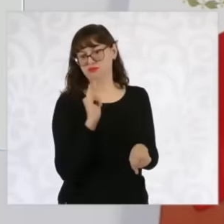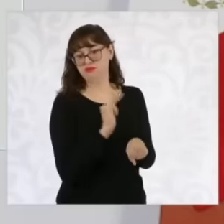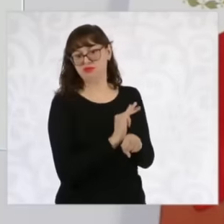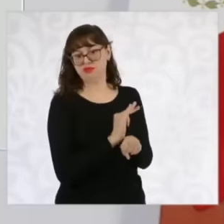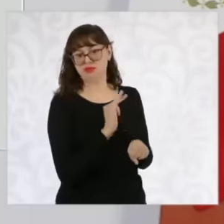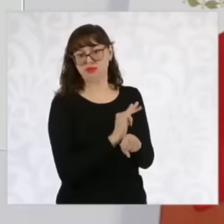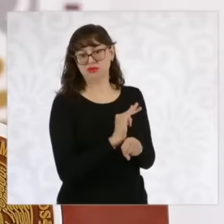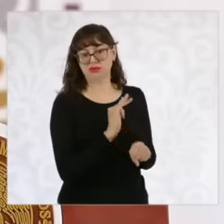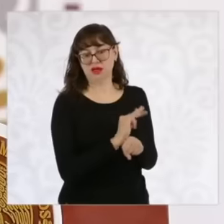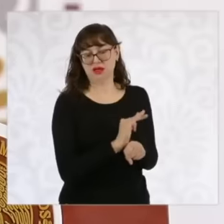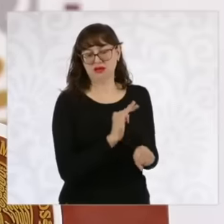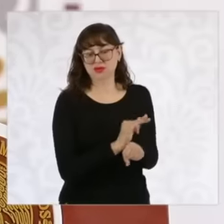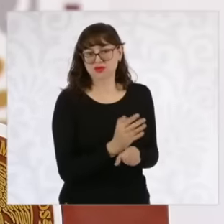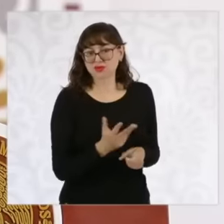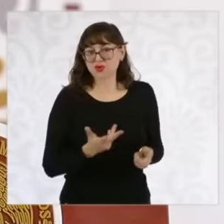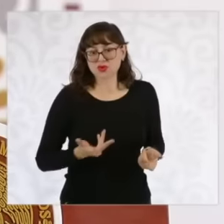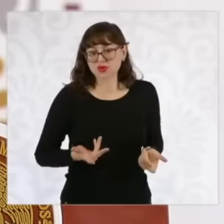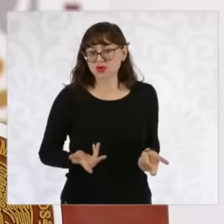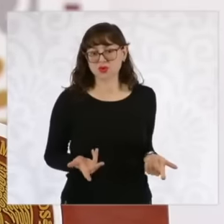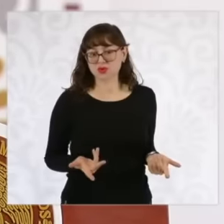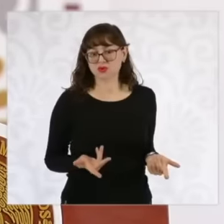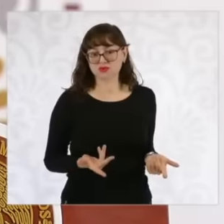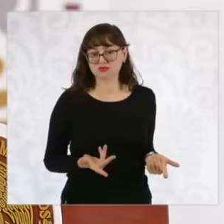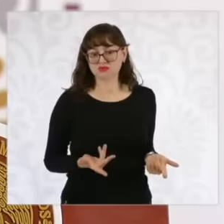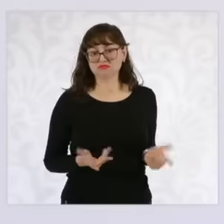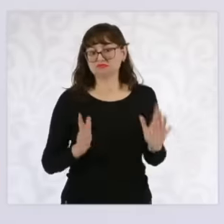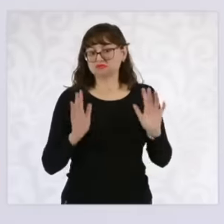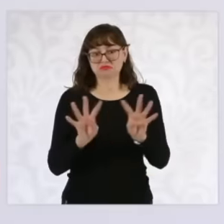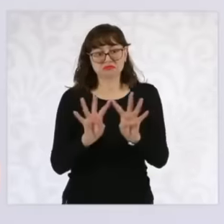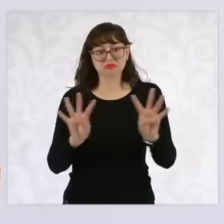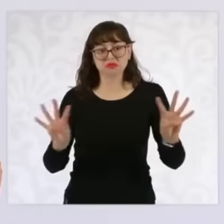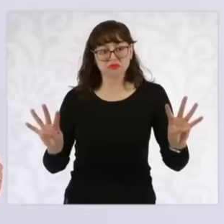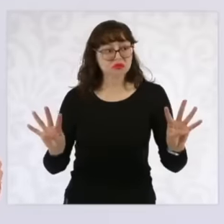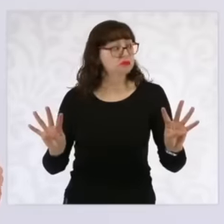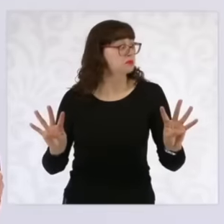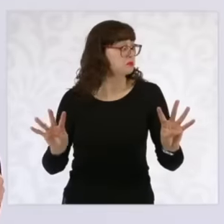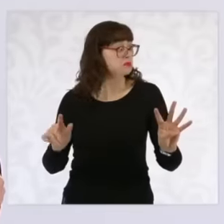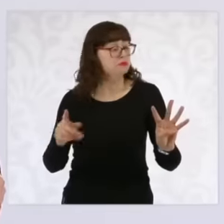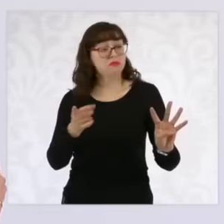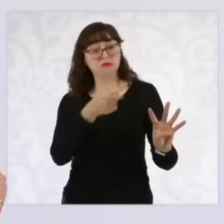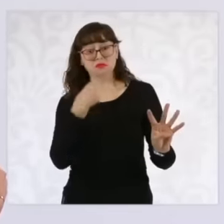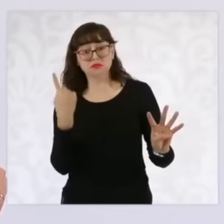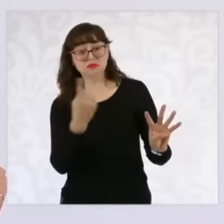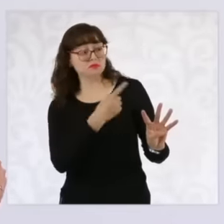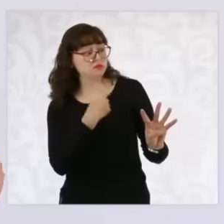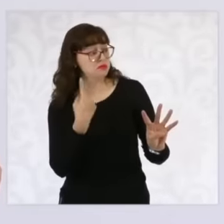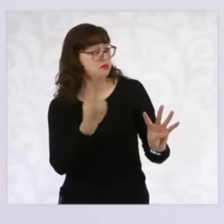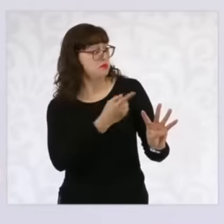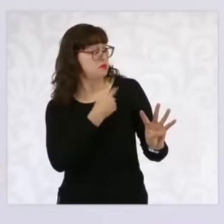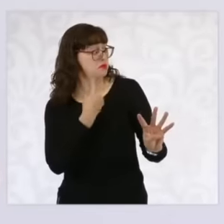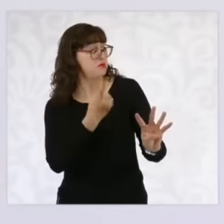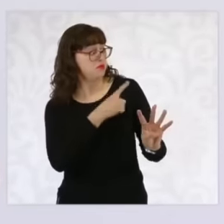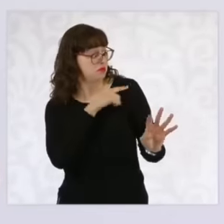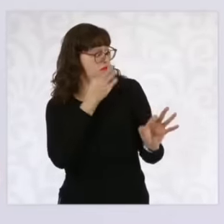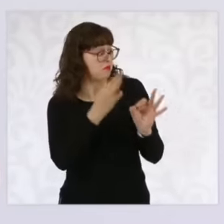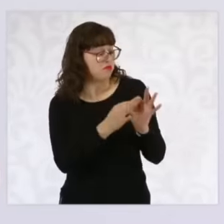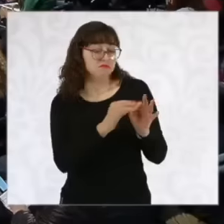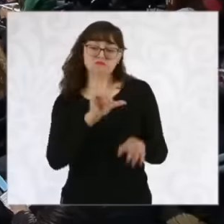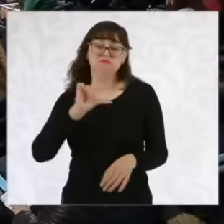the door from closing and then it is released. That is the information we have so far Very